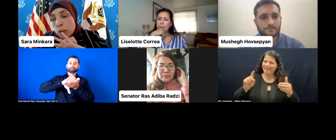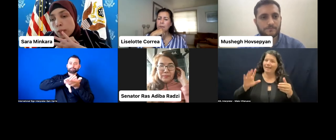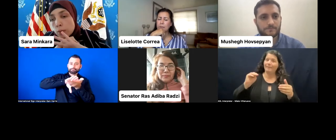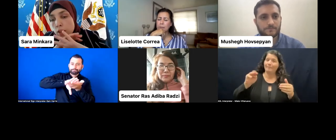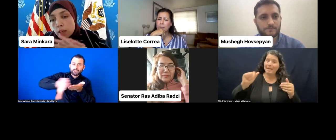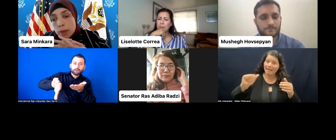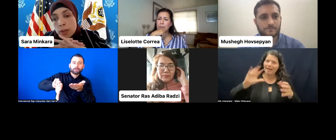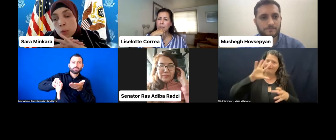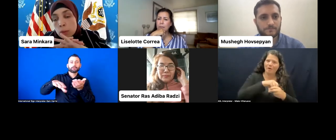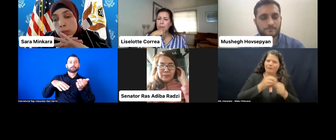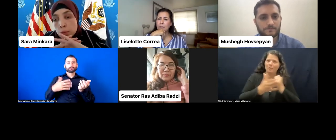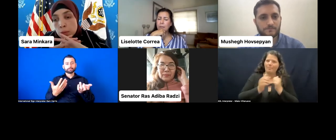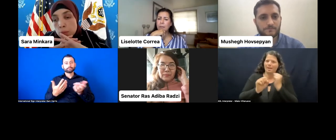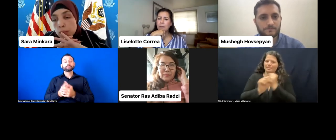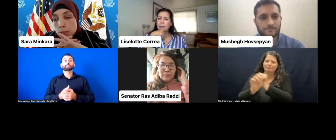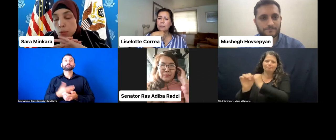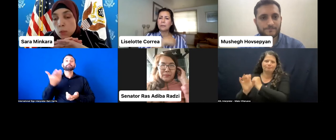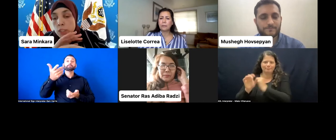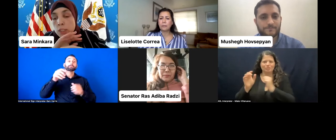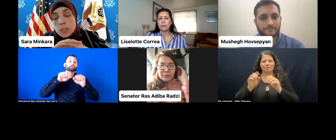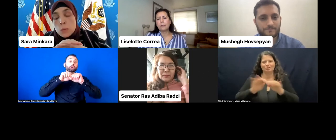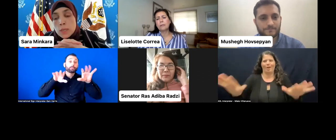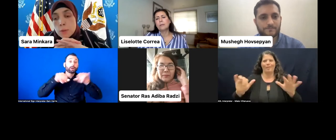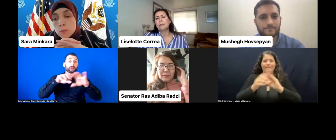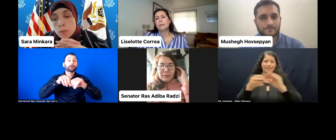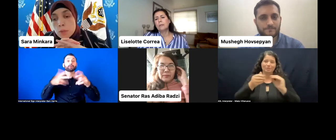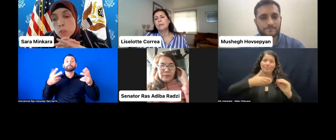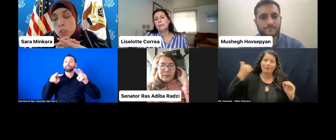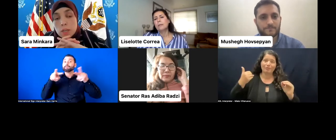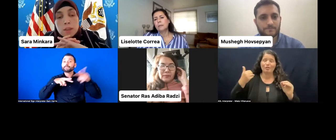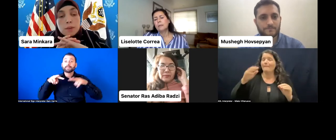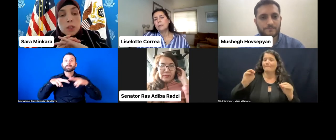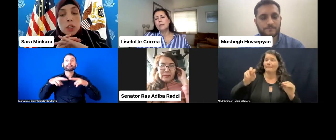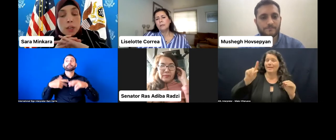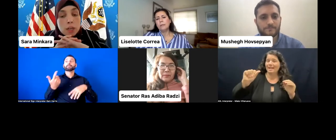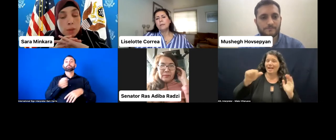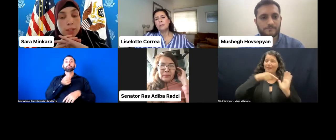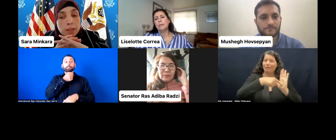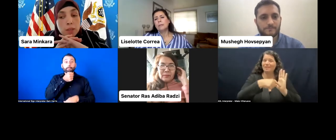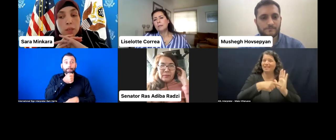Because if we think about it, the way media really presents persons with disabilities right now is very much either from the charity-pity lens